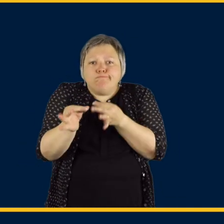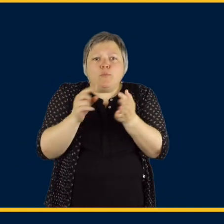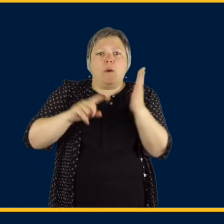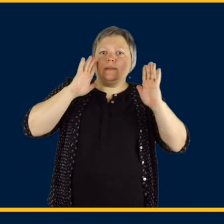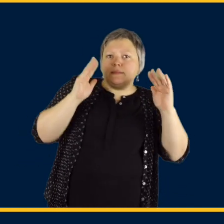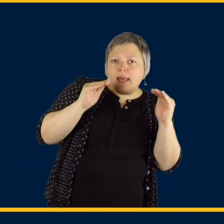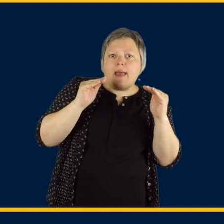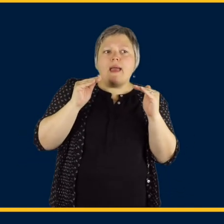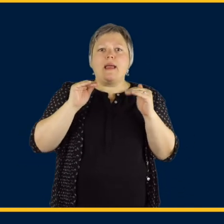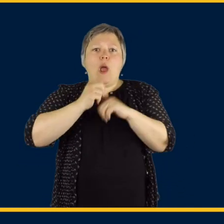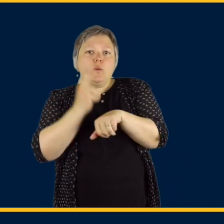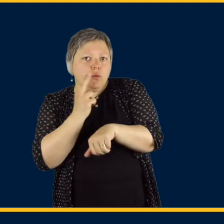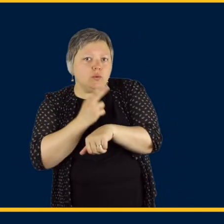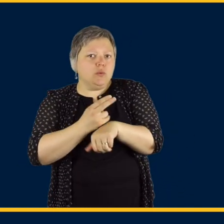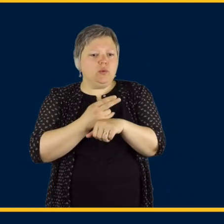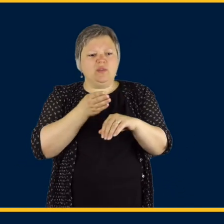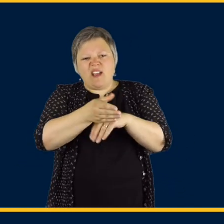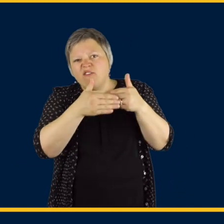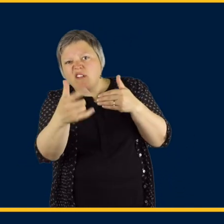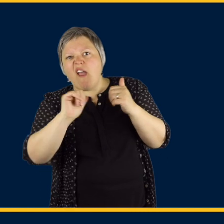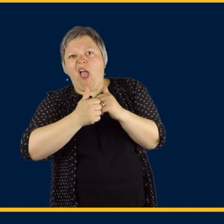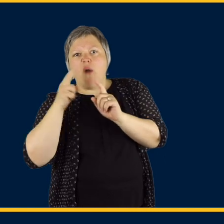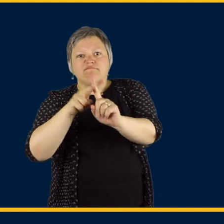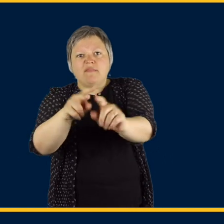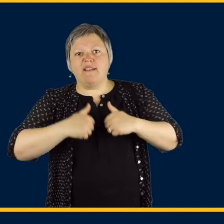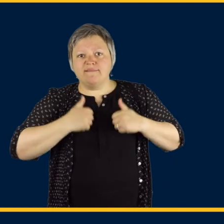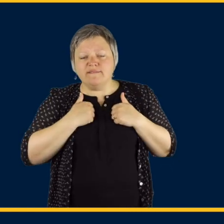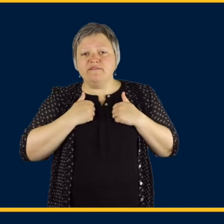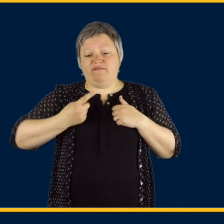We help set up expectations for the outcomes and teach them how to use their devices.